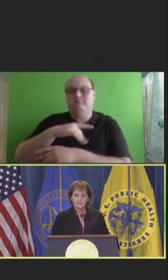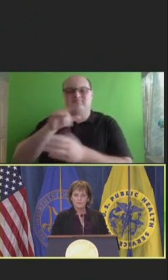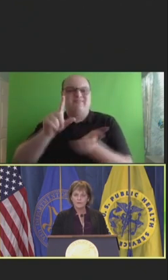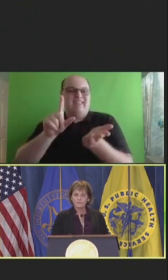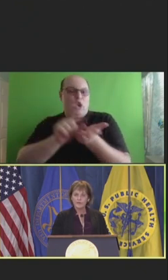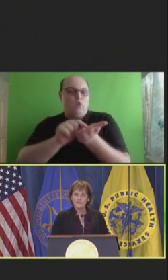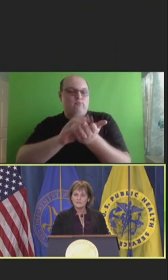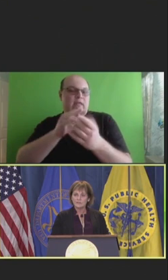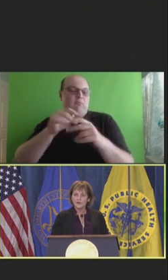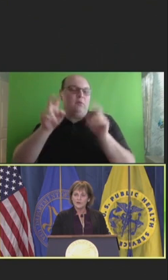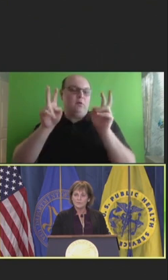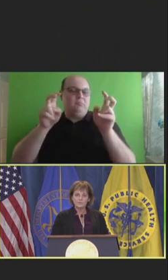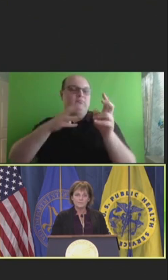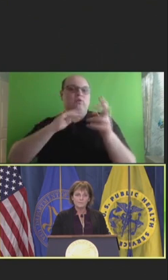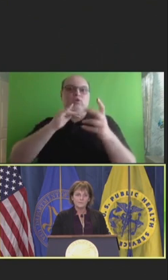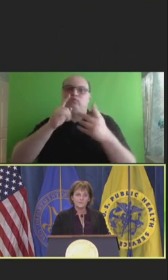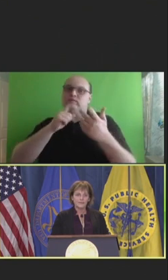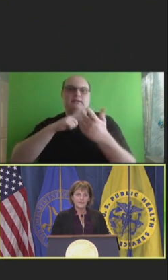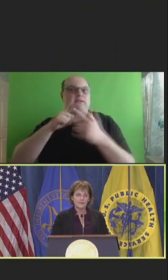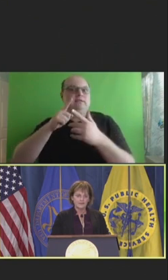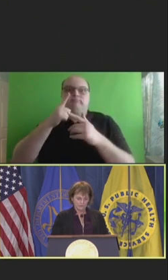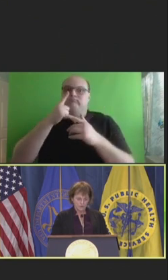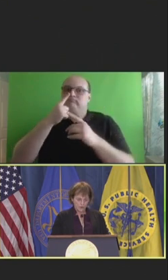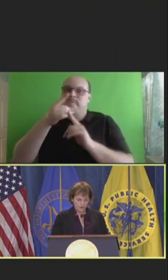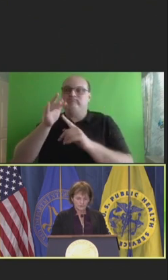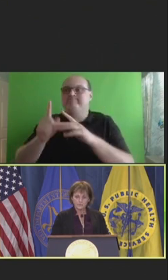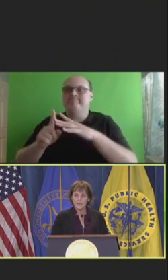really raised the alarm and asked for call to action.